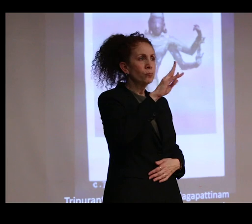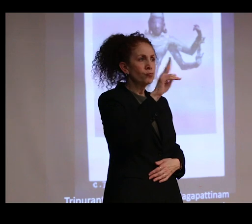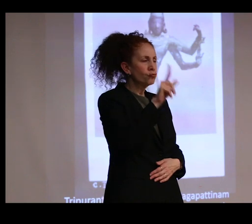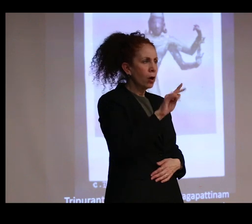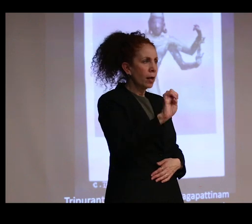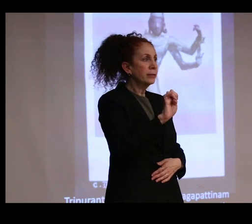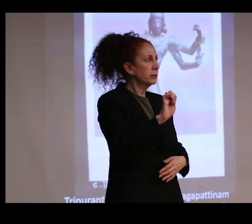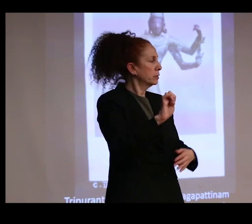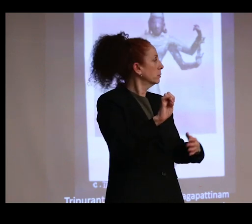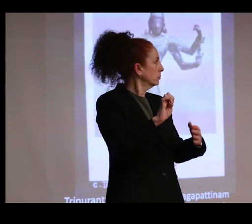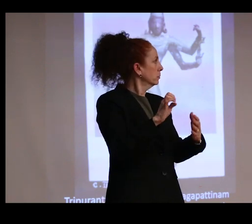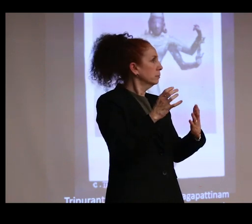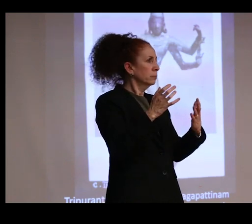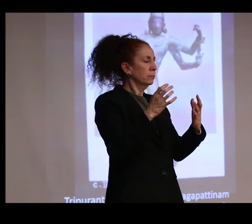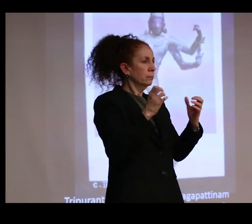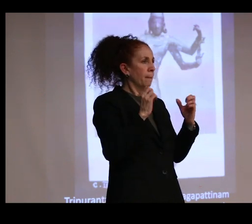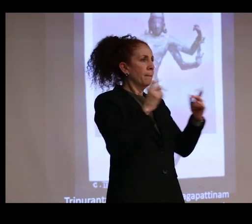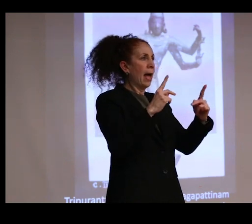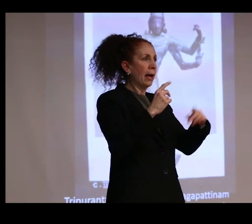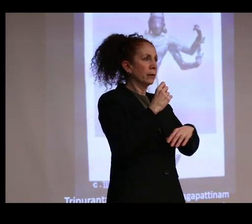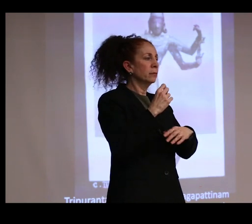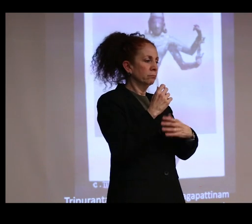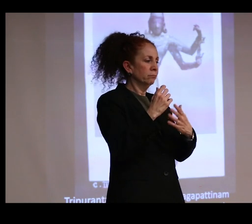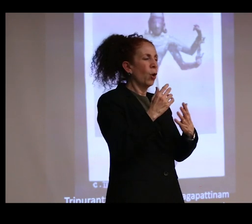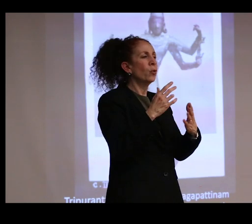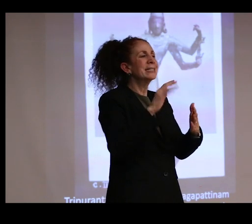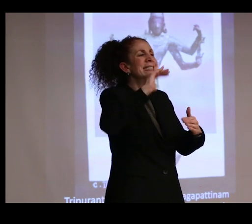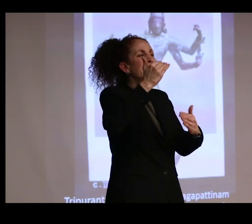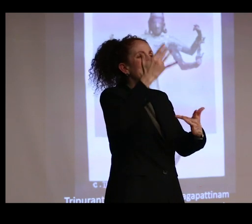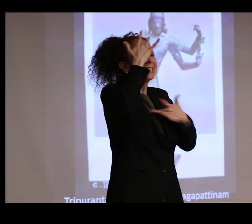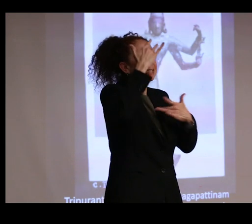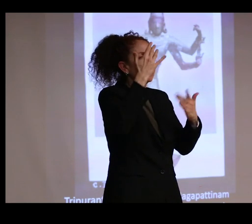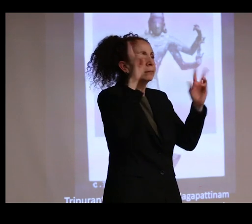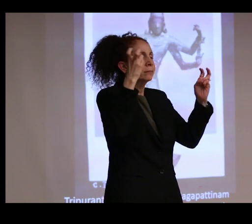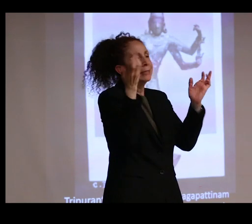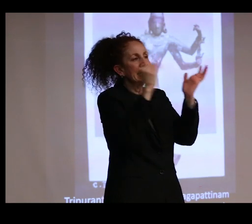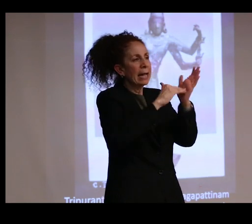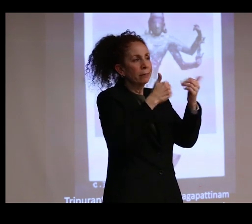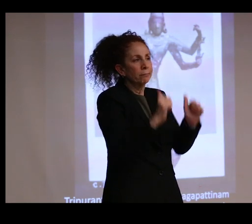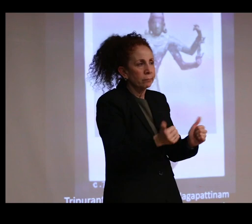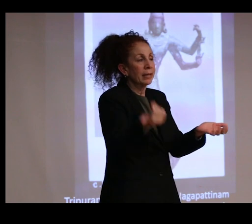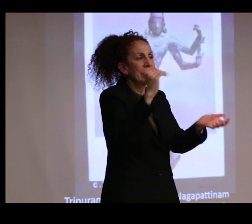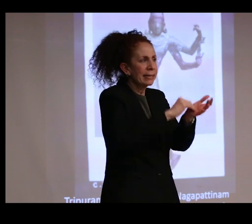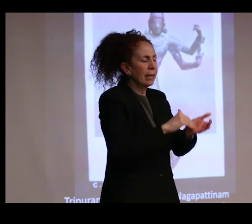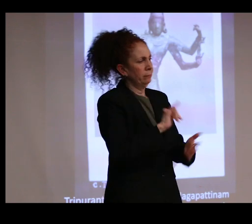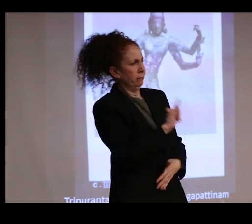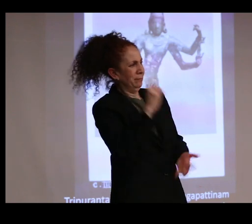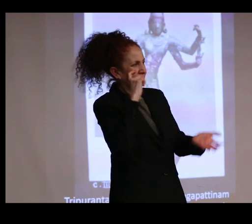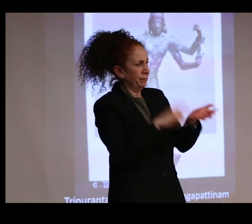to life or, at the very least, getting sick again. So this raised the awareness that the treatment of bronzes